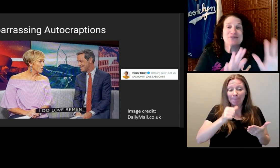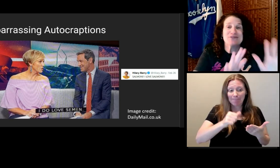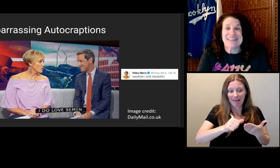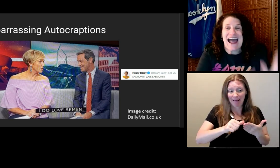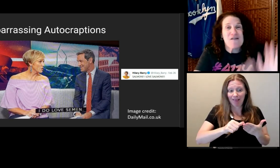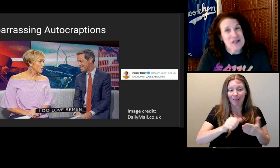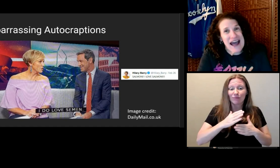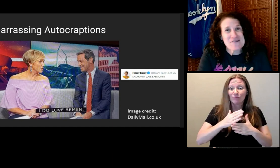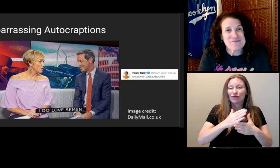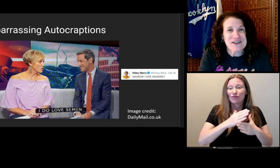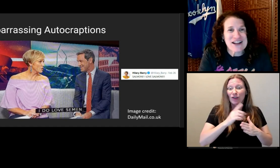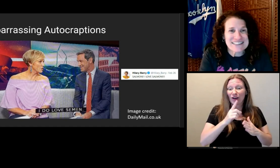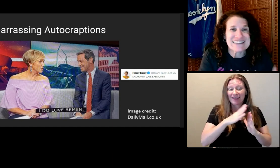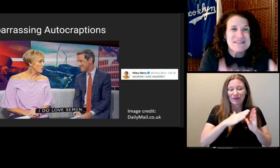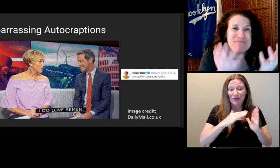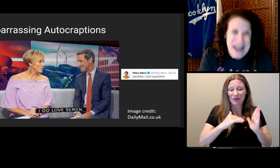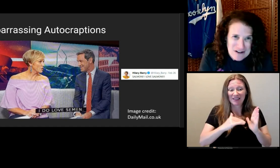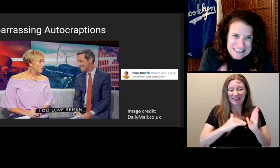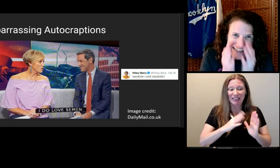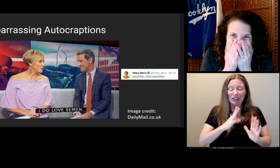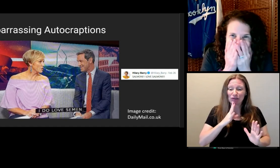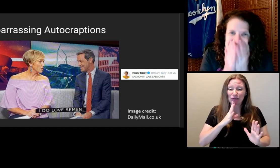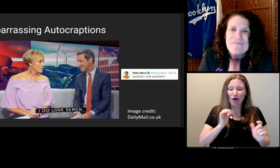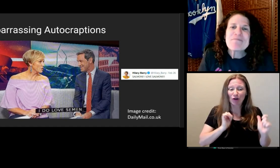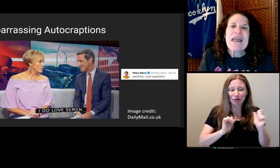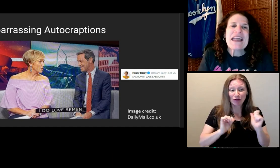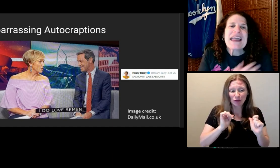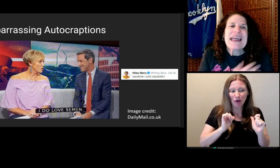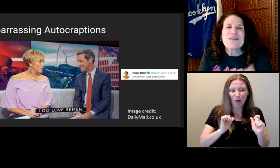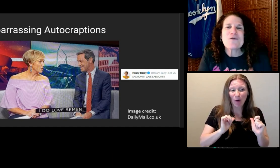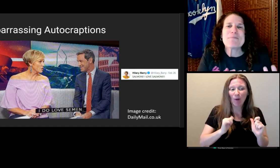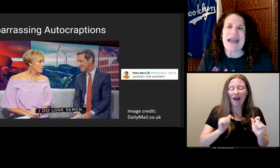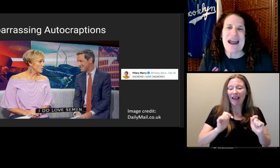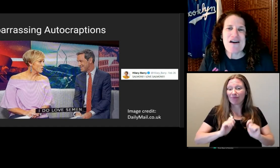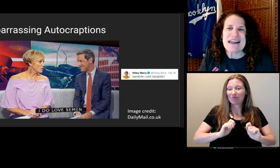I can't even read the captions out loud, because it's embarrassing!